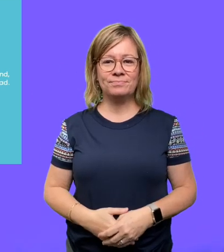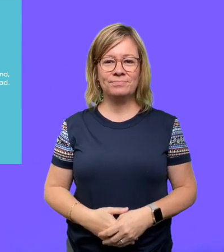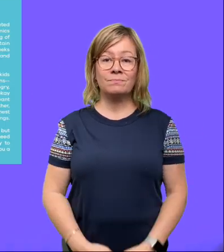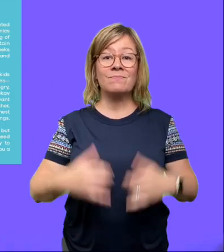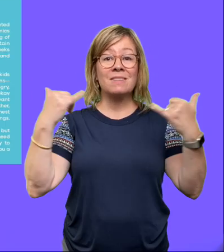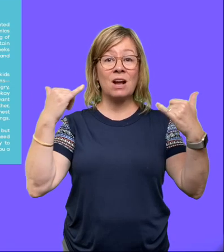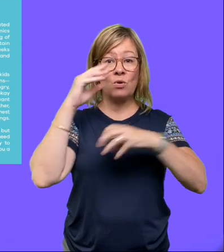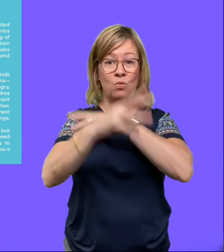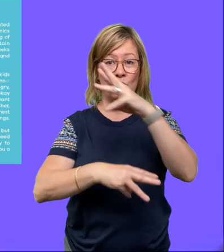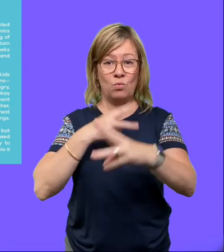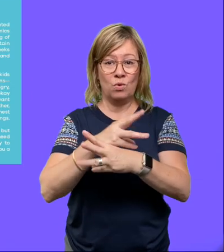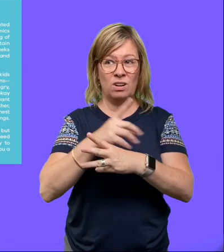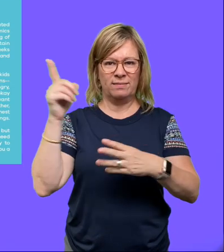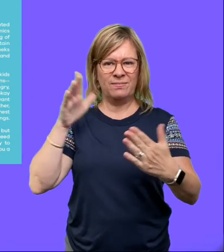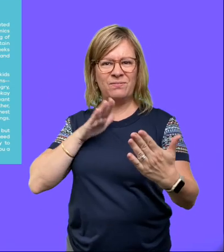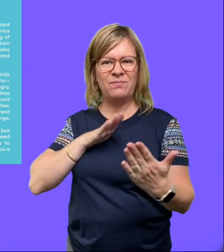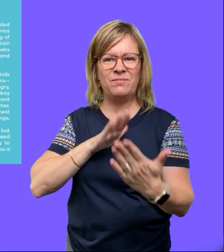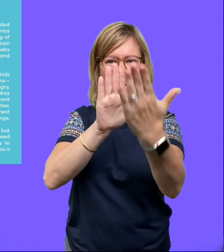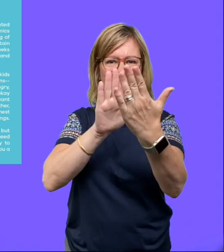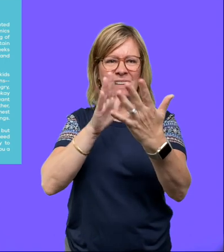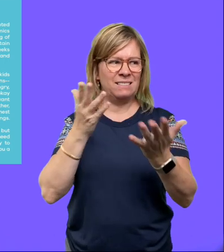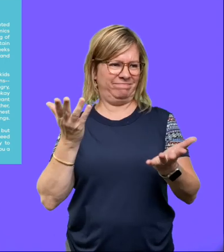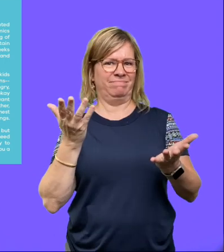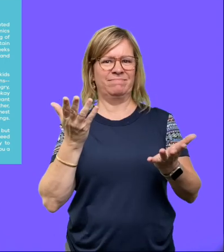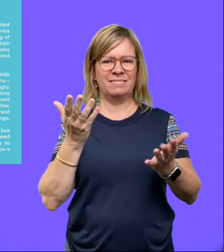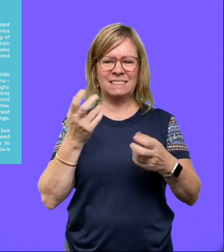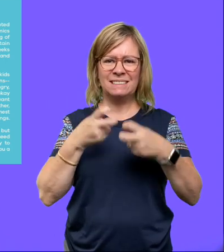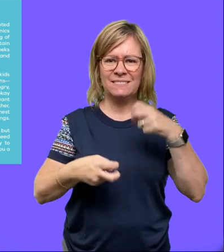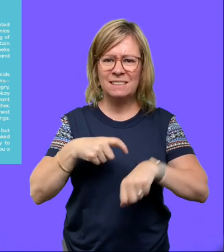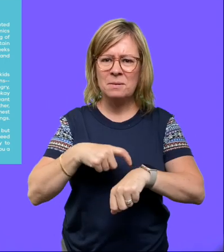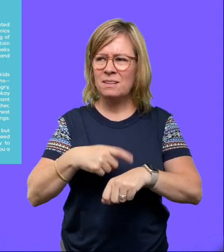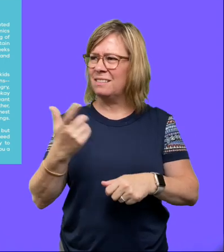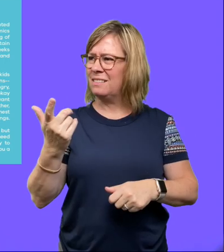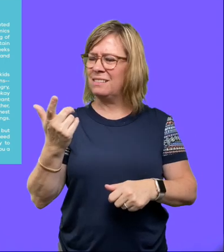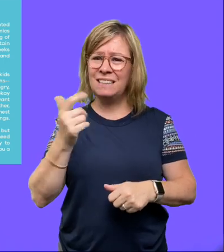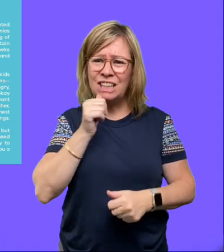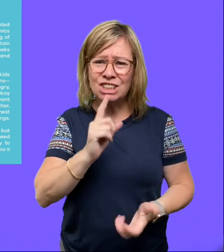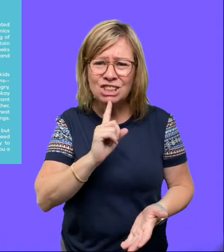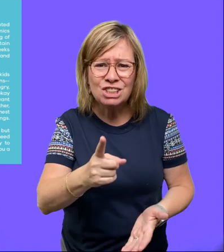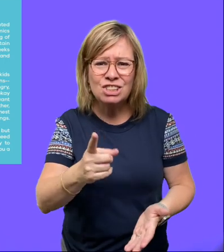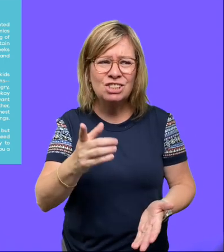The world is now facing a difficult and unprecedented time, with lots of